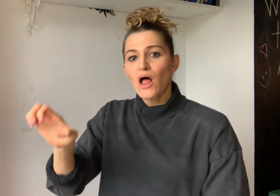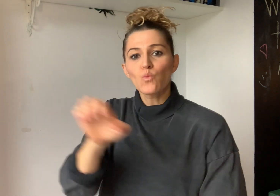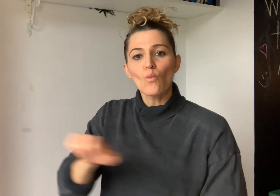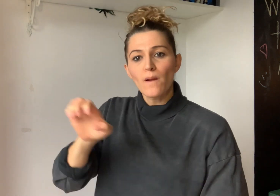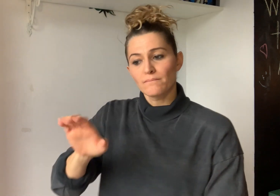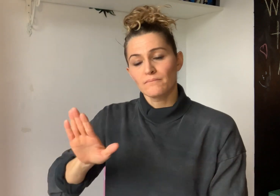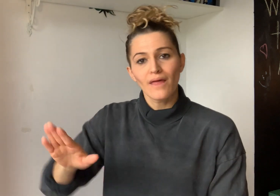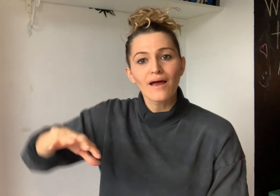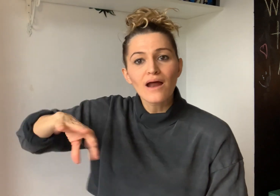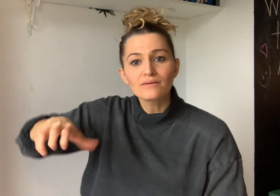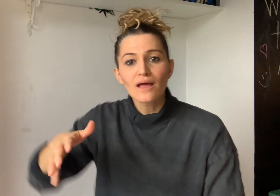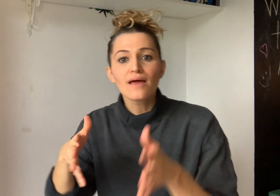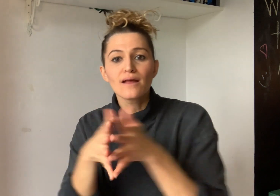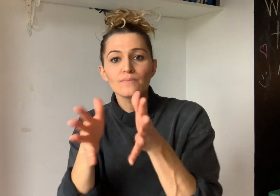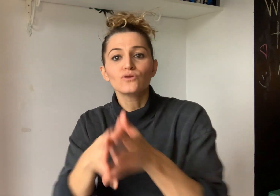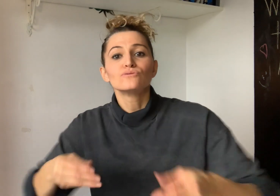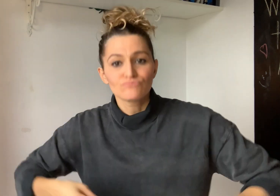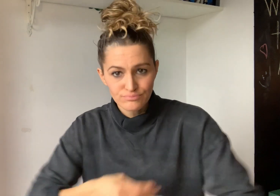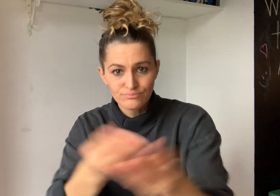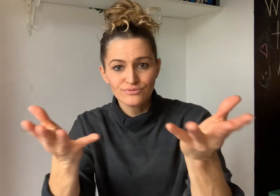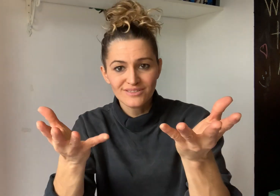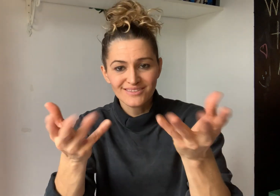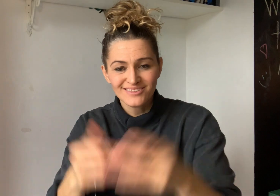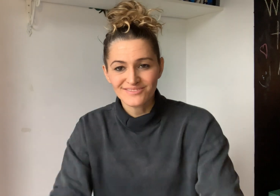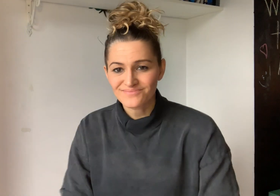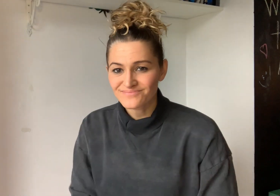from our Europe Regional Reporter.